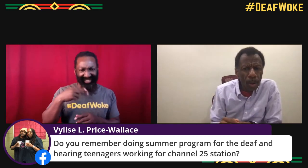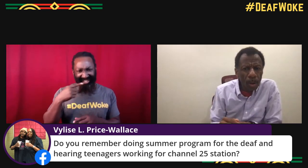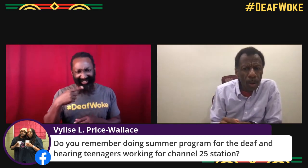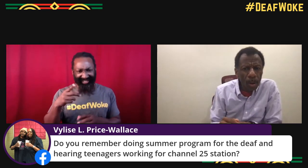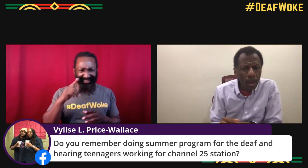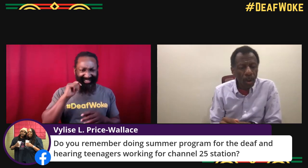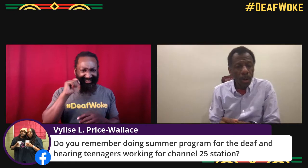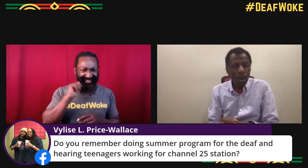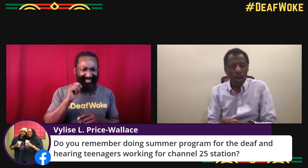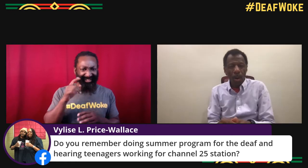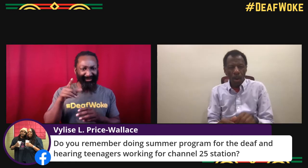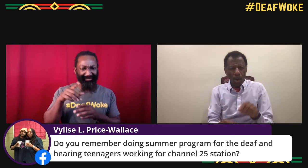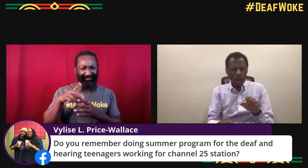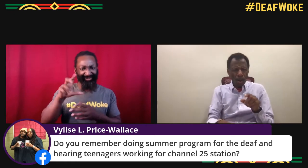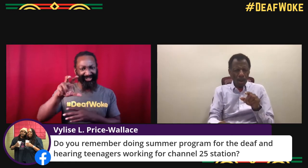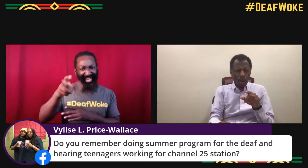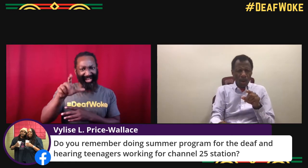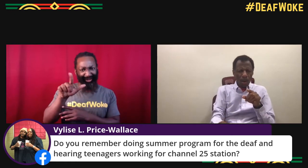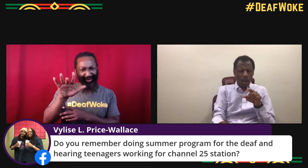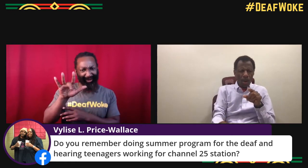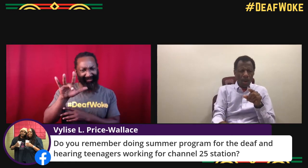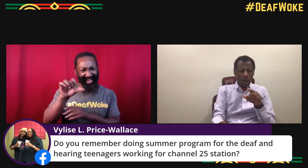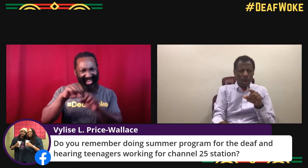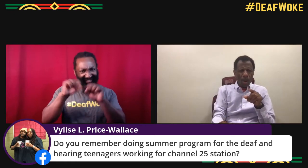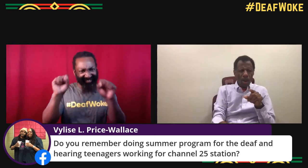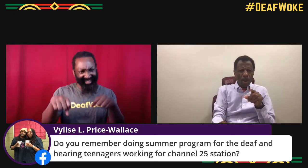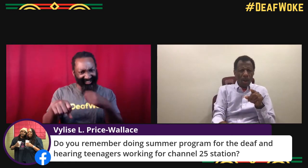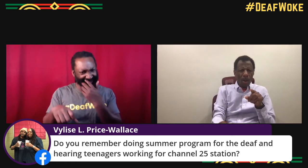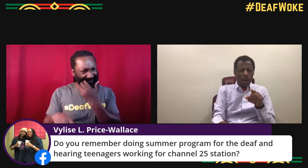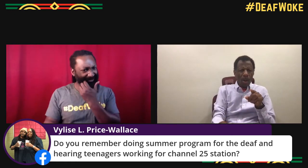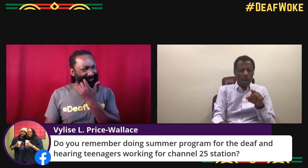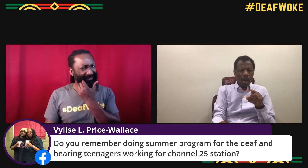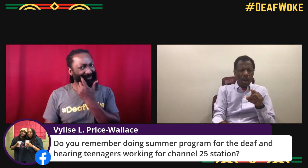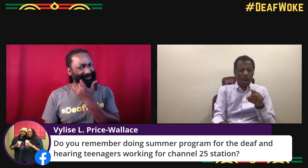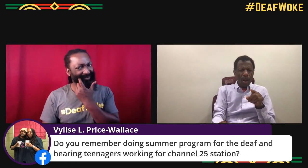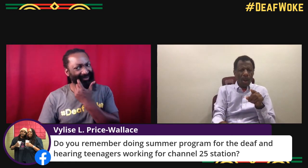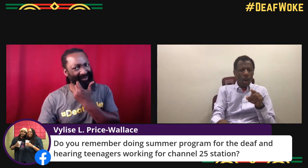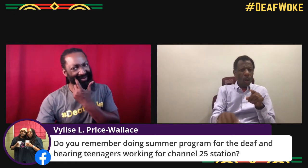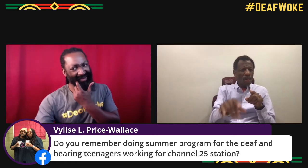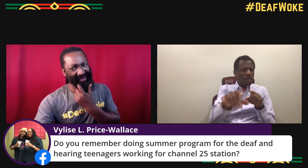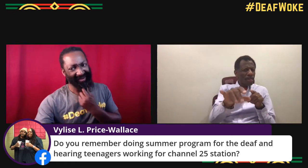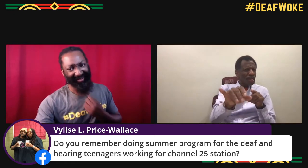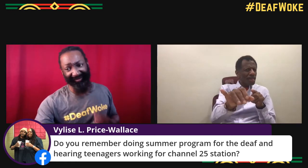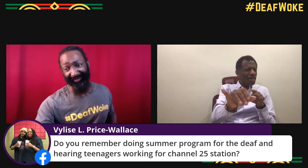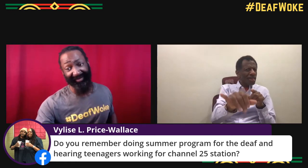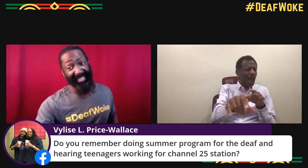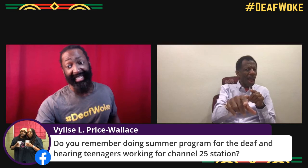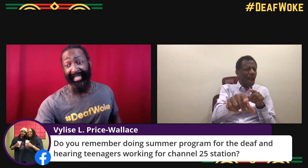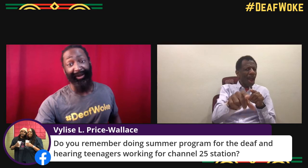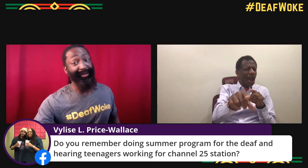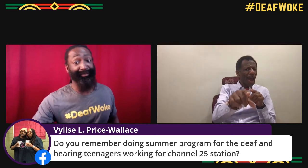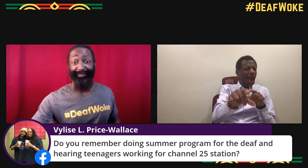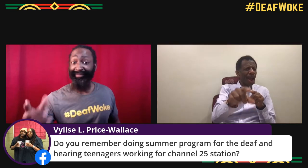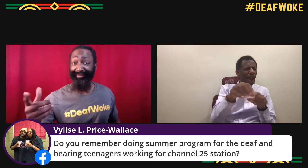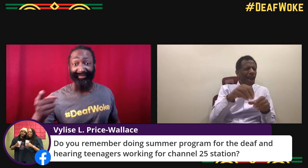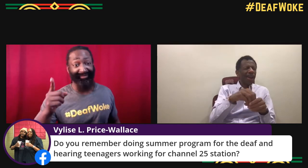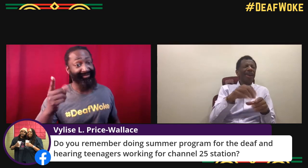Do you remember doing the summer program for the deaf and hearing teenagers working for Channel 25?